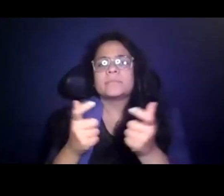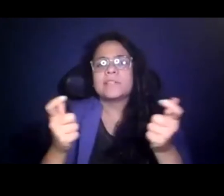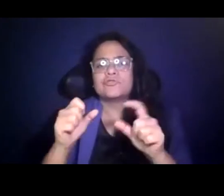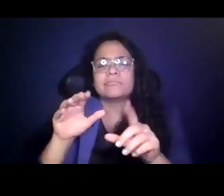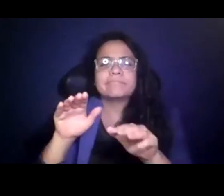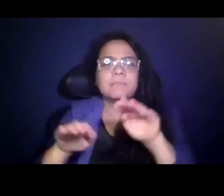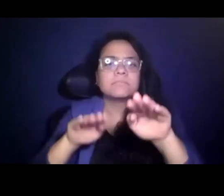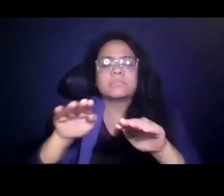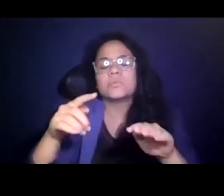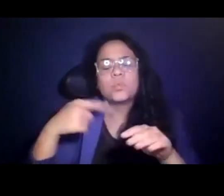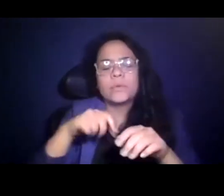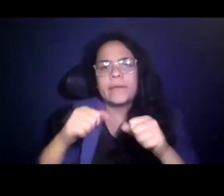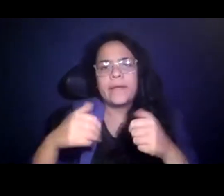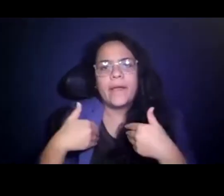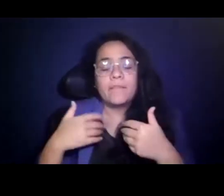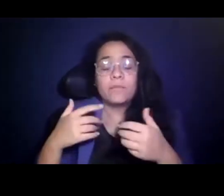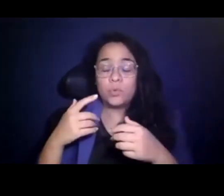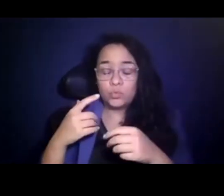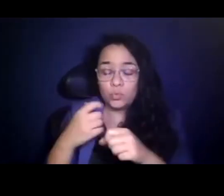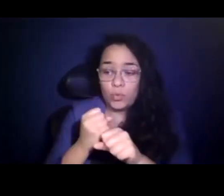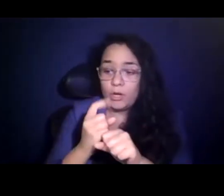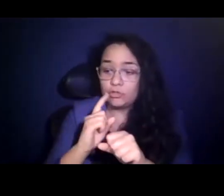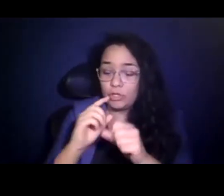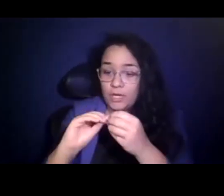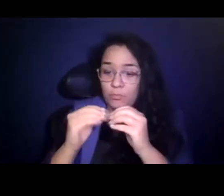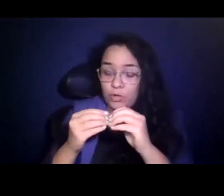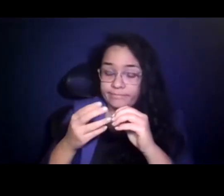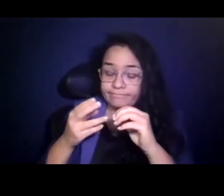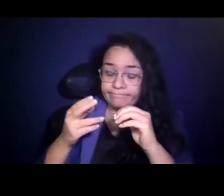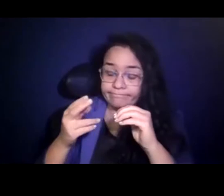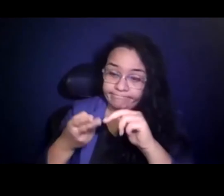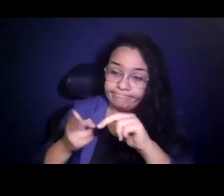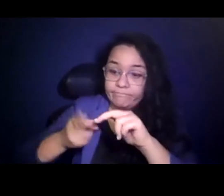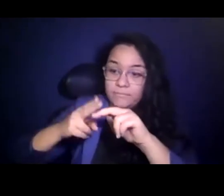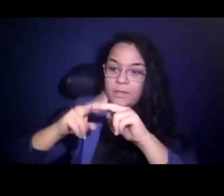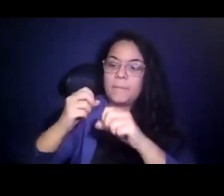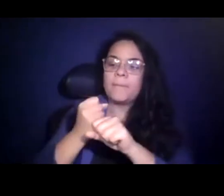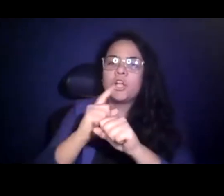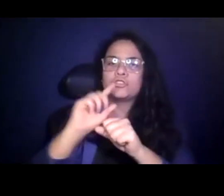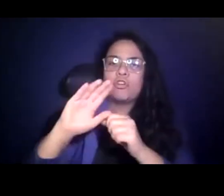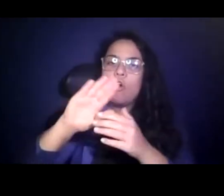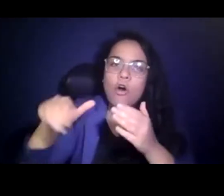sure that as ridership lifts up, everyone is lifted up 15:17:09 with it and everyone has an equal opportunity to get where they need to go?